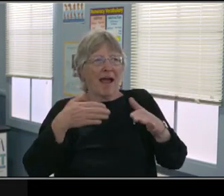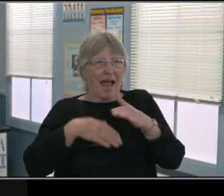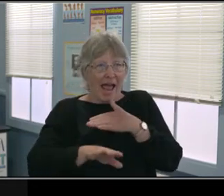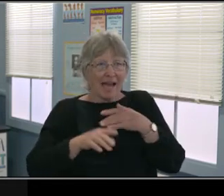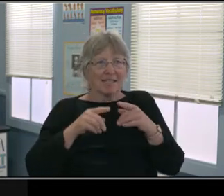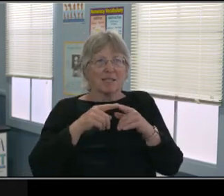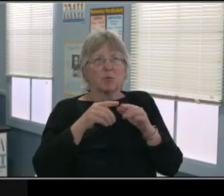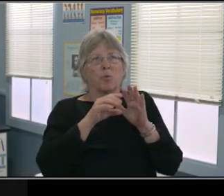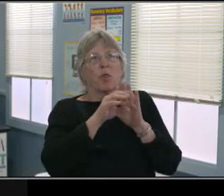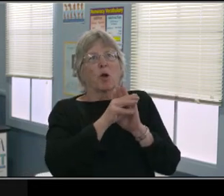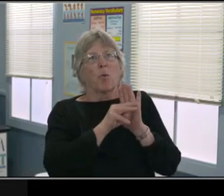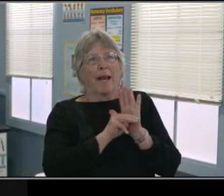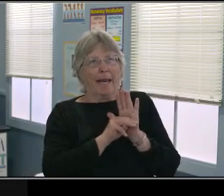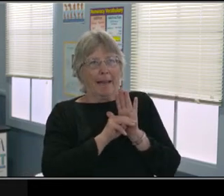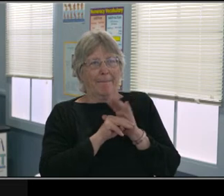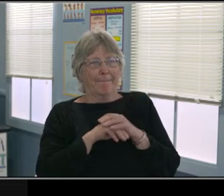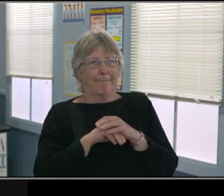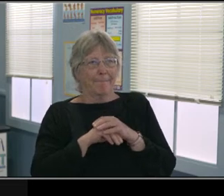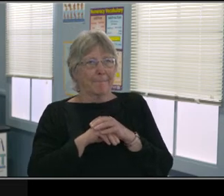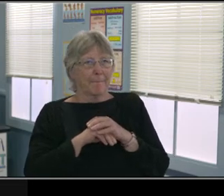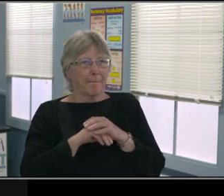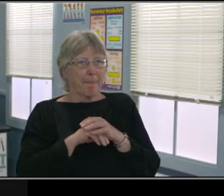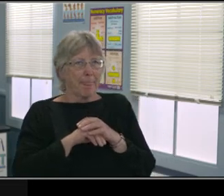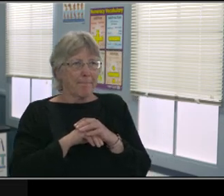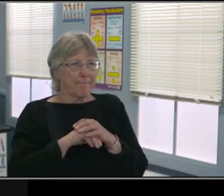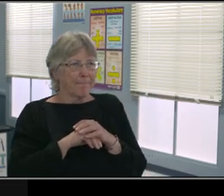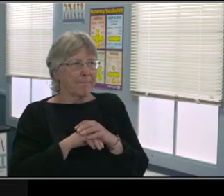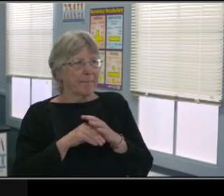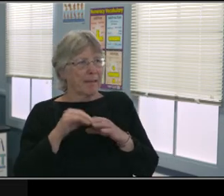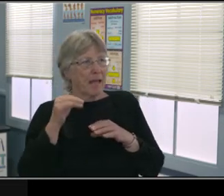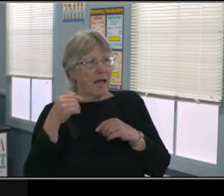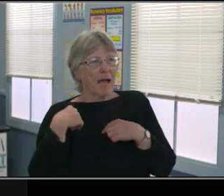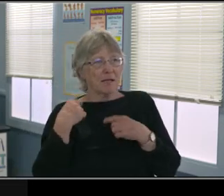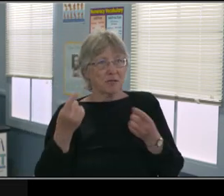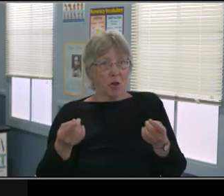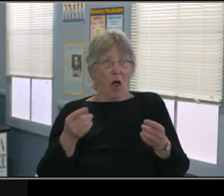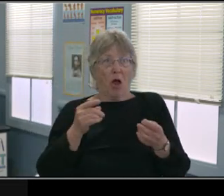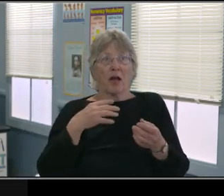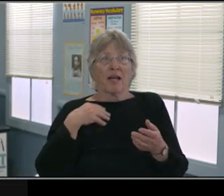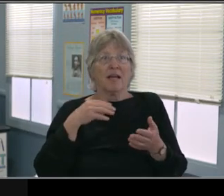there are contracts and there're ways parents can have